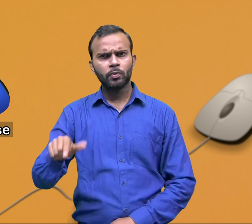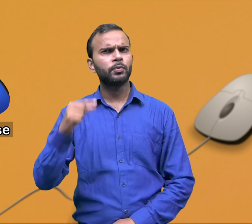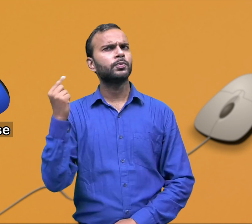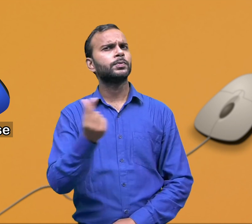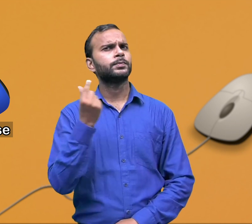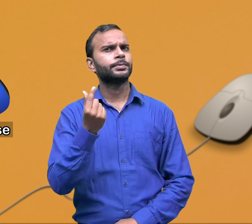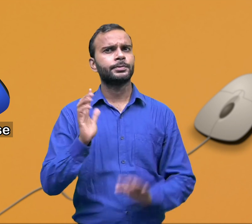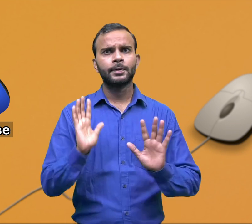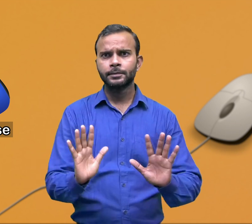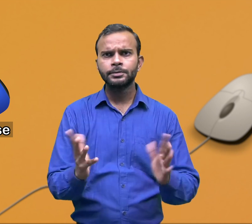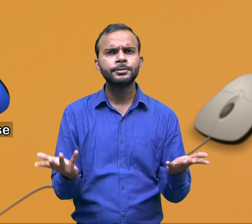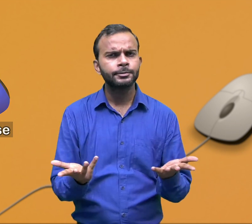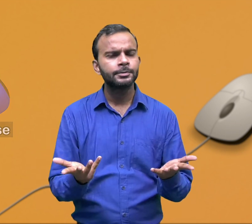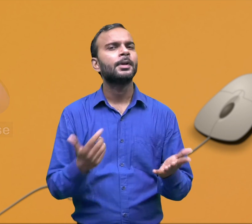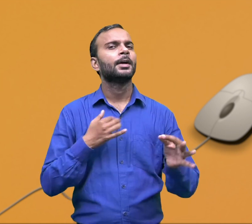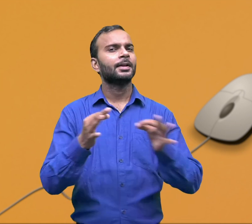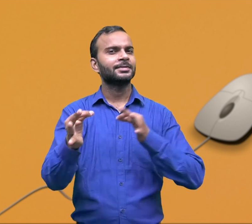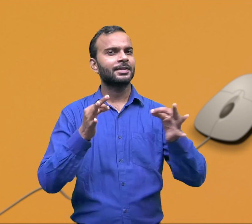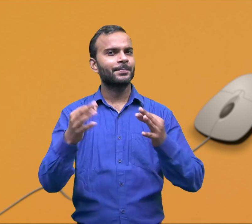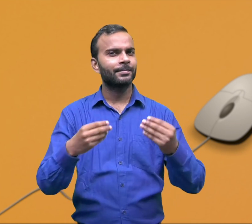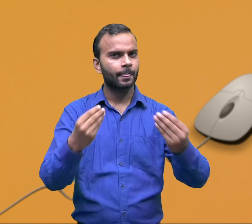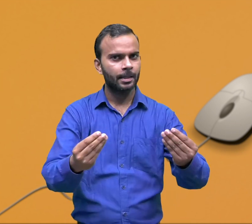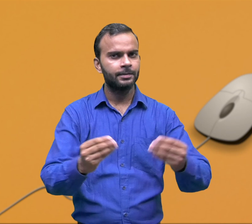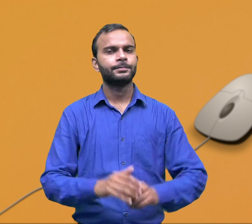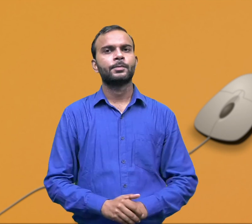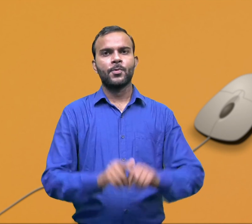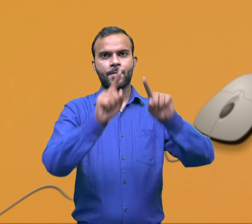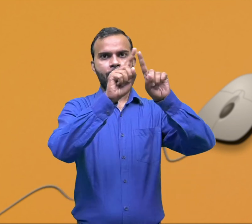Now I am going to tell you the uses of mouse.